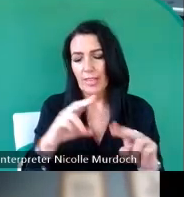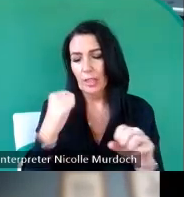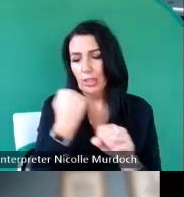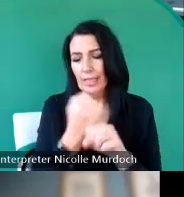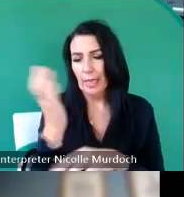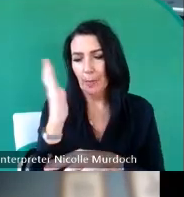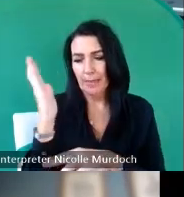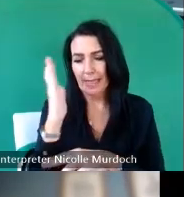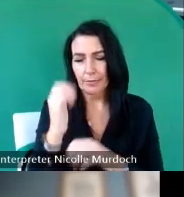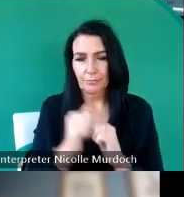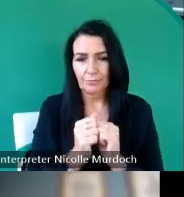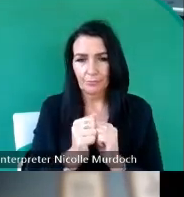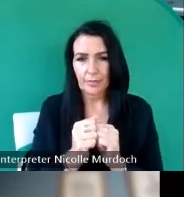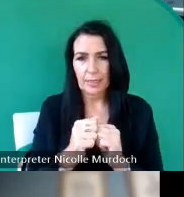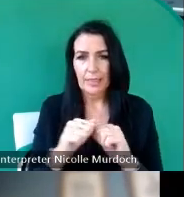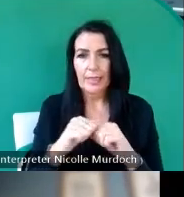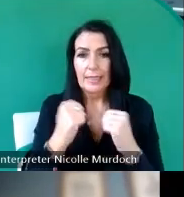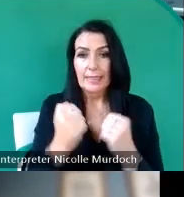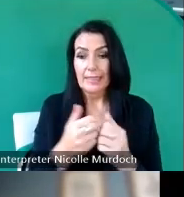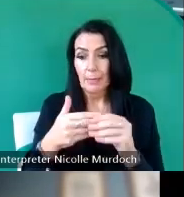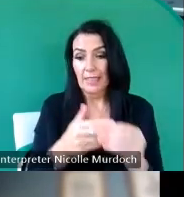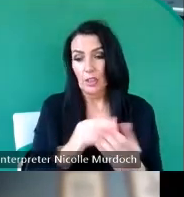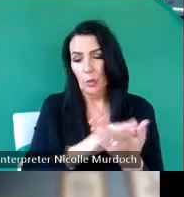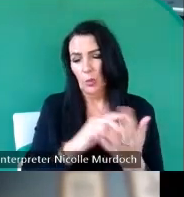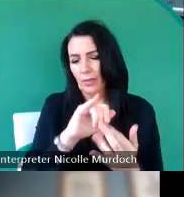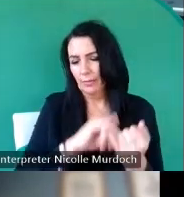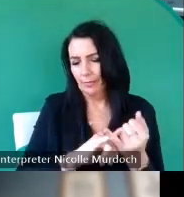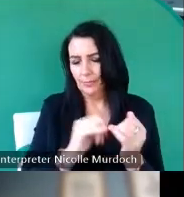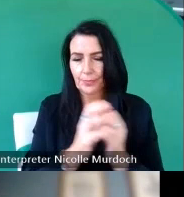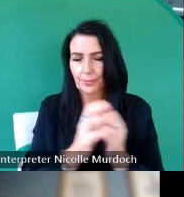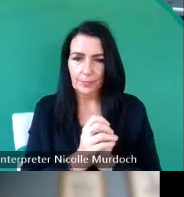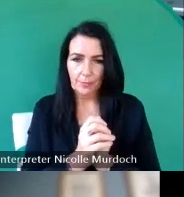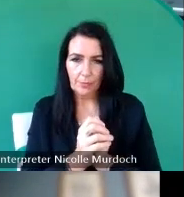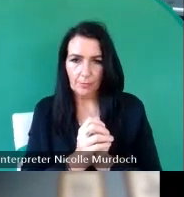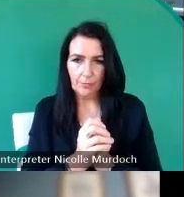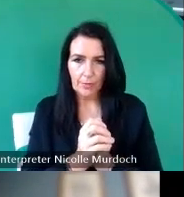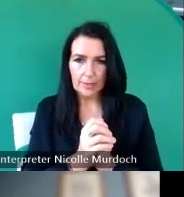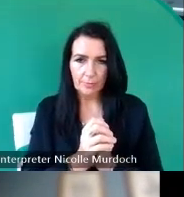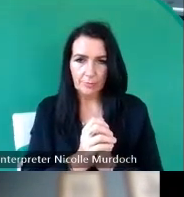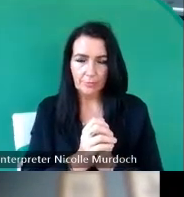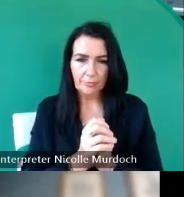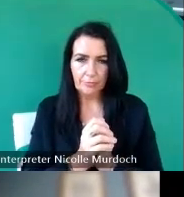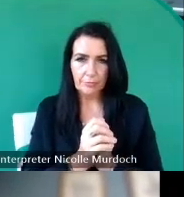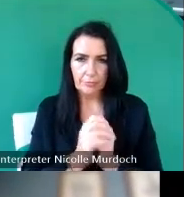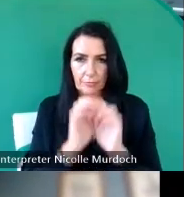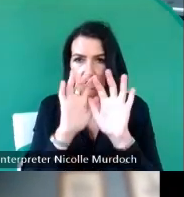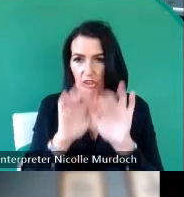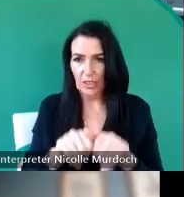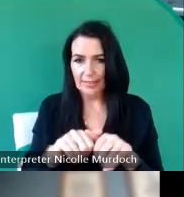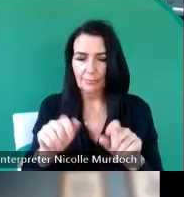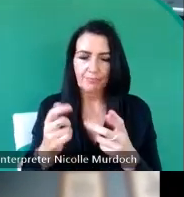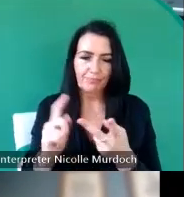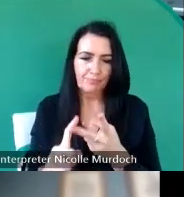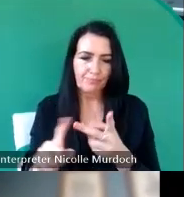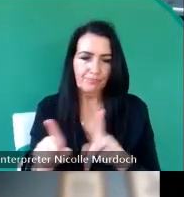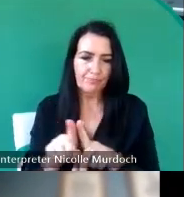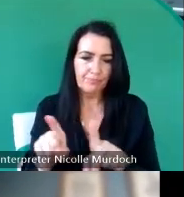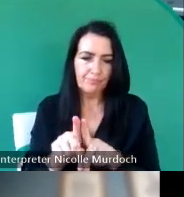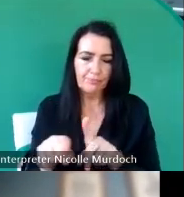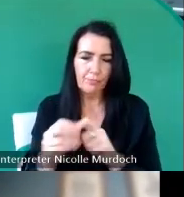team leader with historic environment Scotland just putting that in the chat now and number